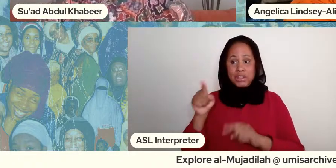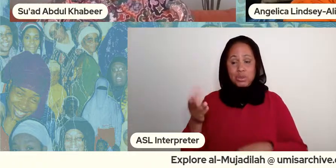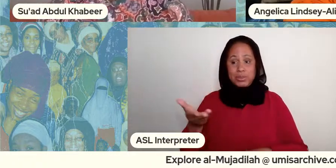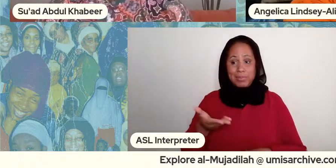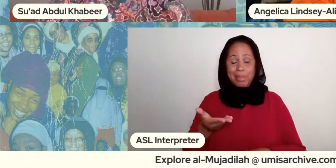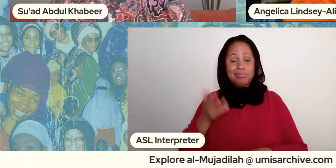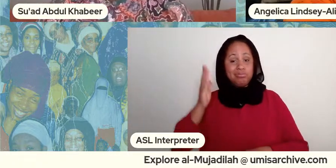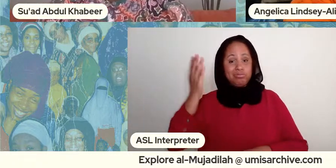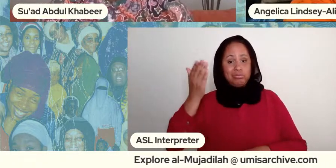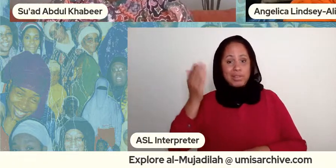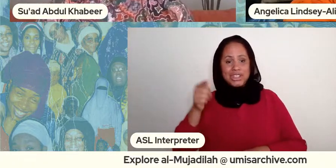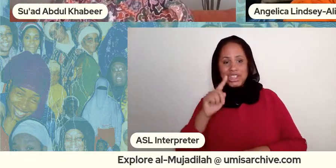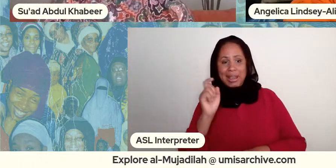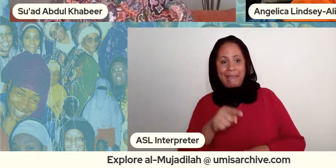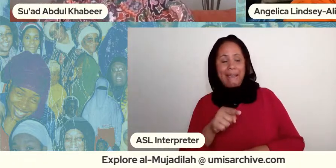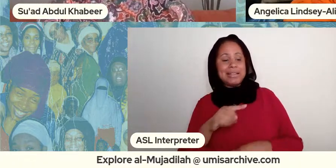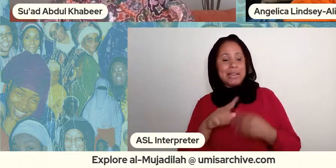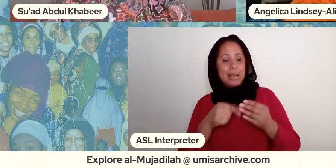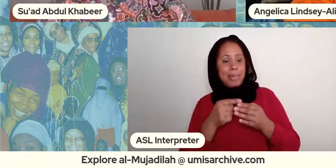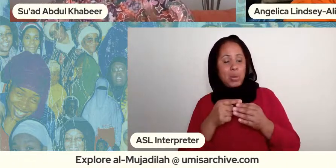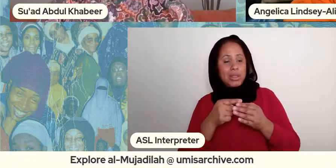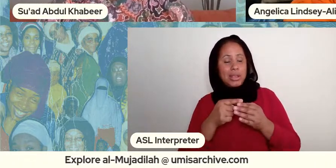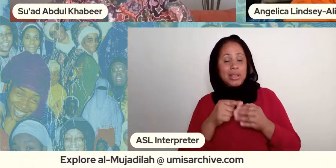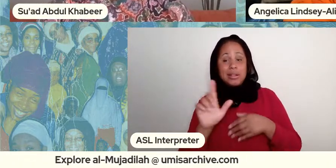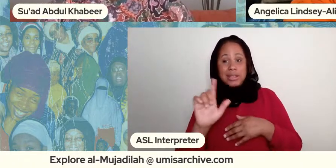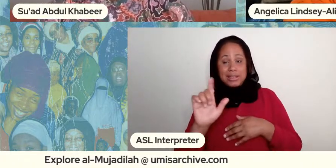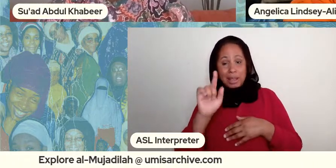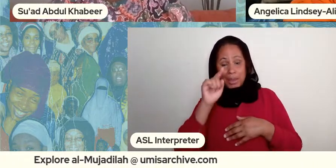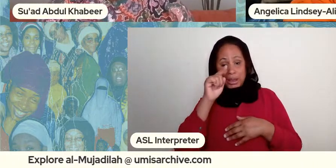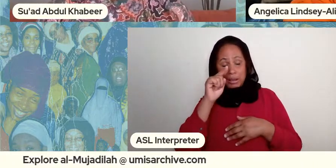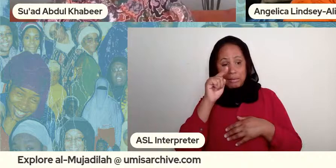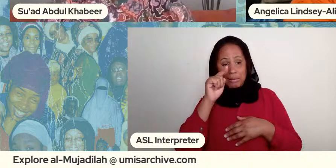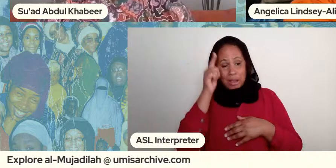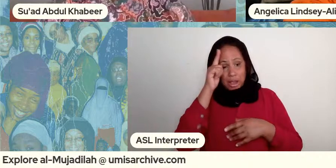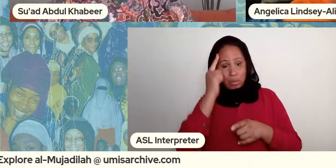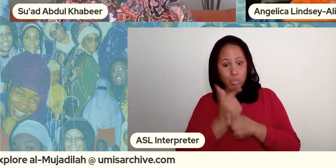for the muslim islamic brotherhood in harlem new york also asked the question um and so